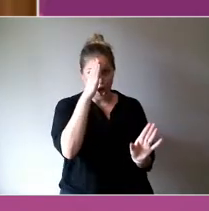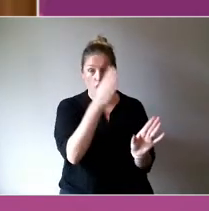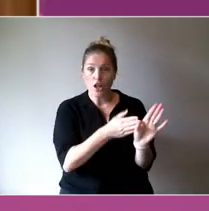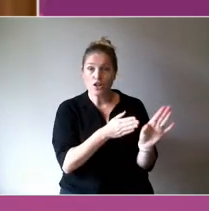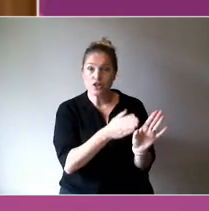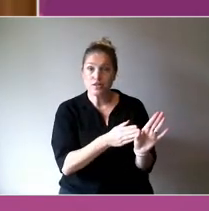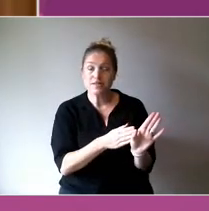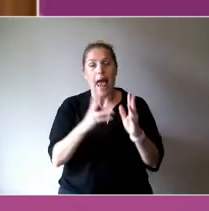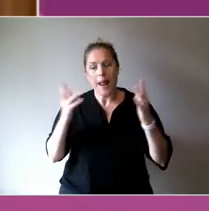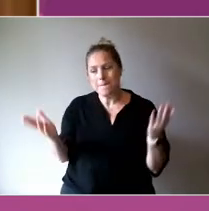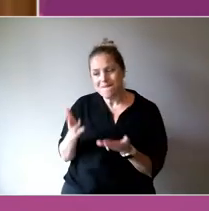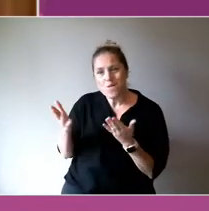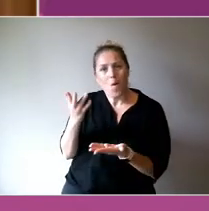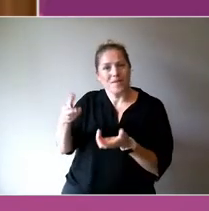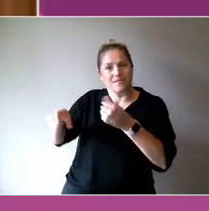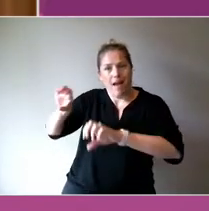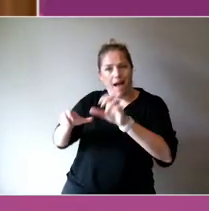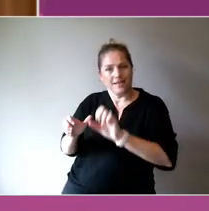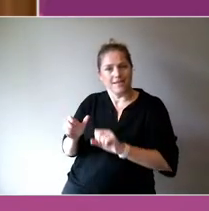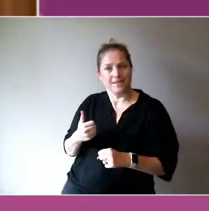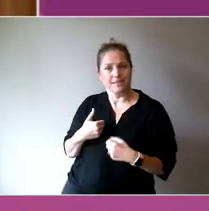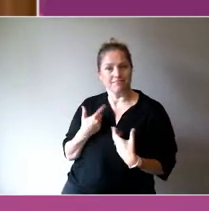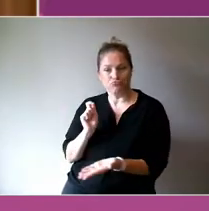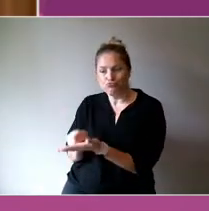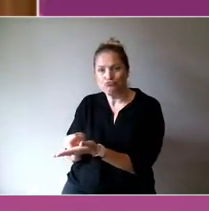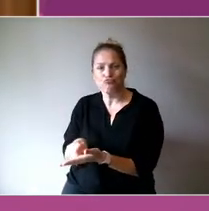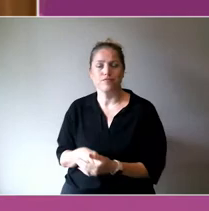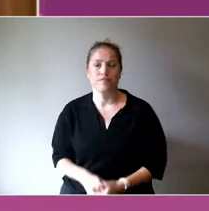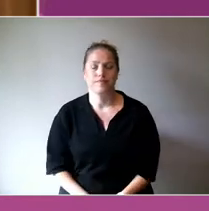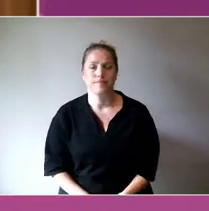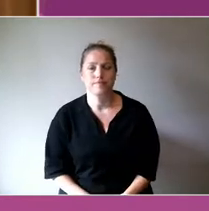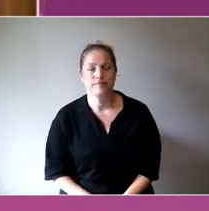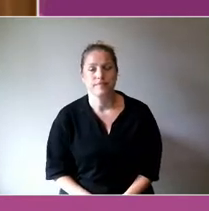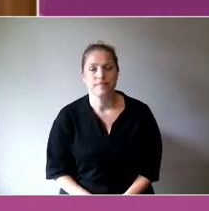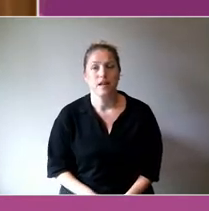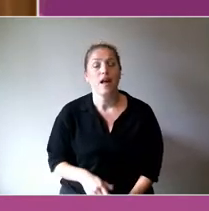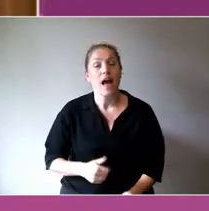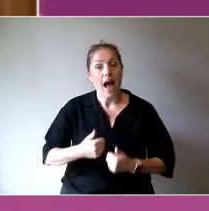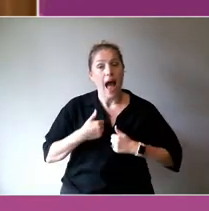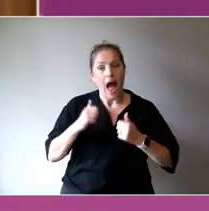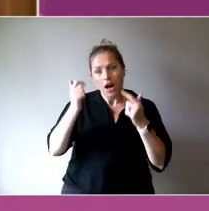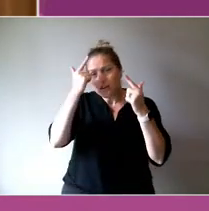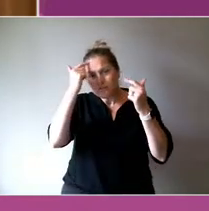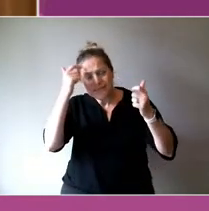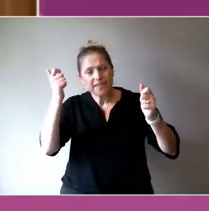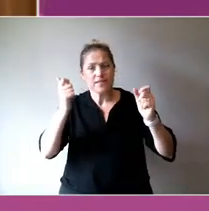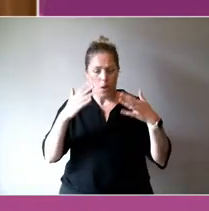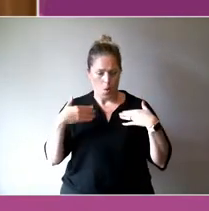The relationship of arts, creative and wellbeing is increasingly acknowledged in these, dare